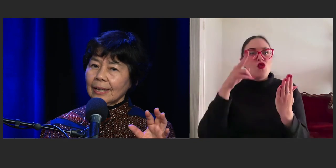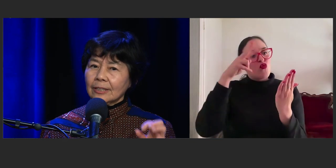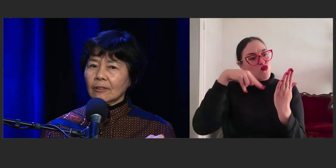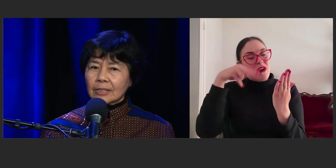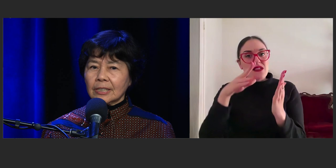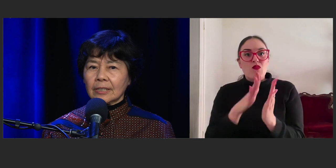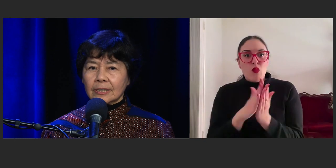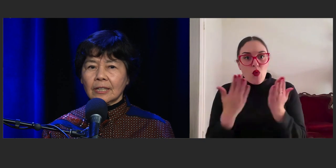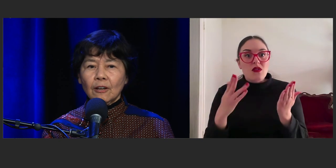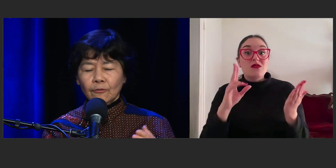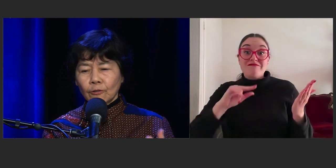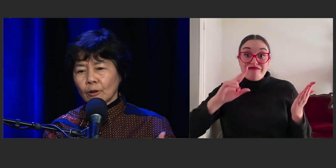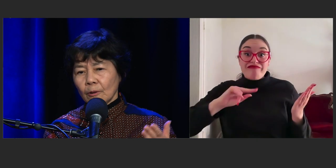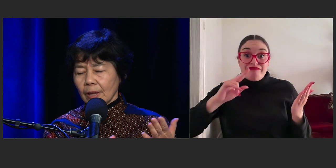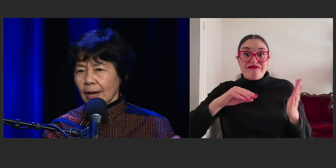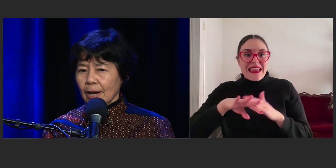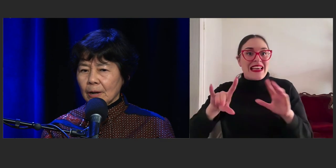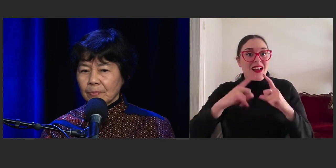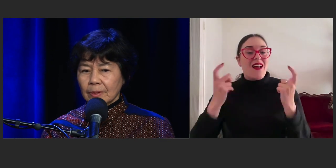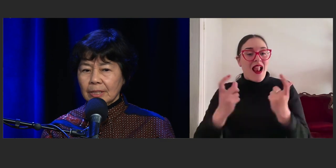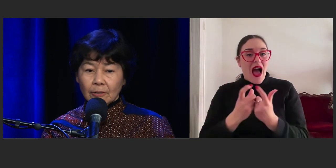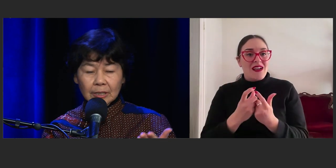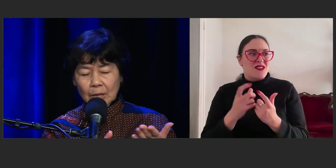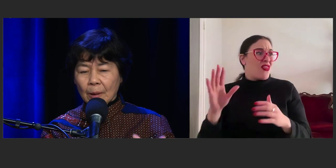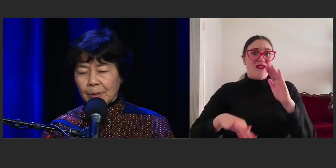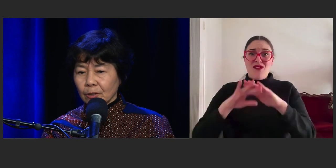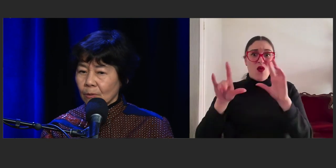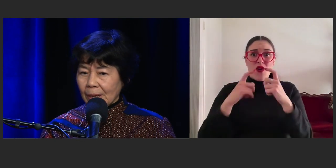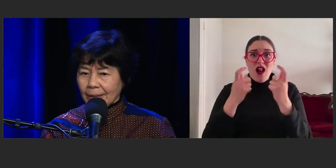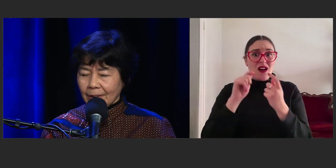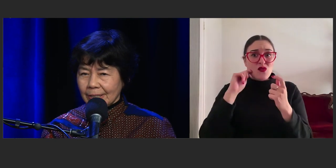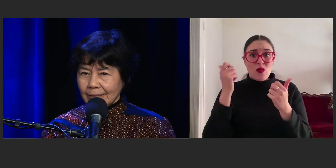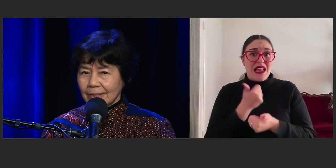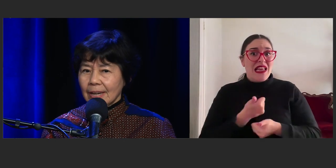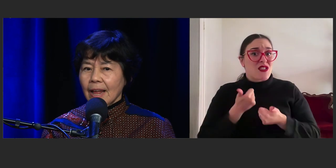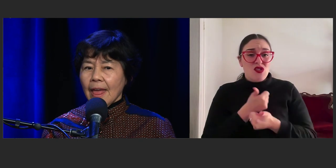And not just for, there might be a girl man character